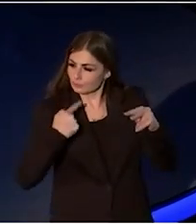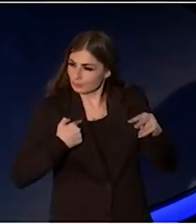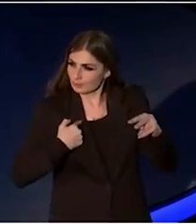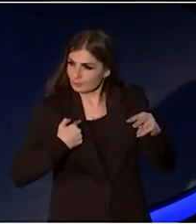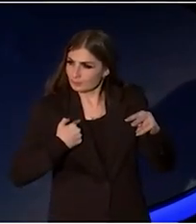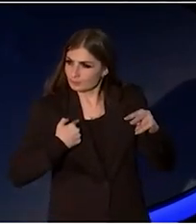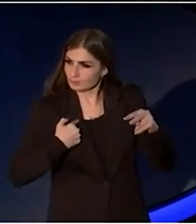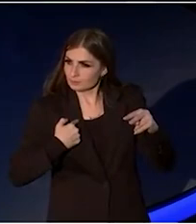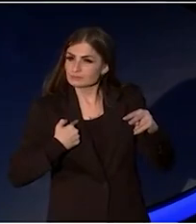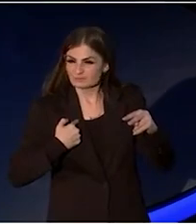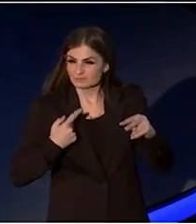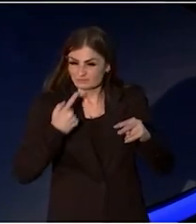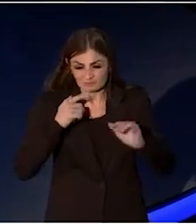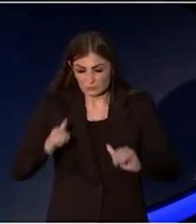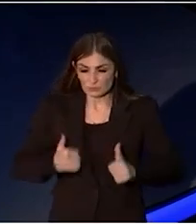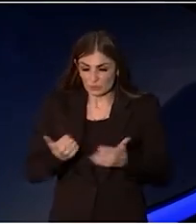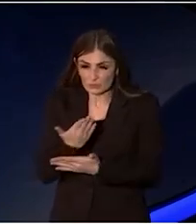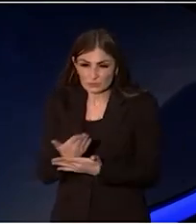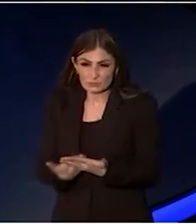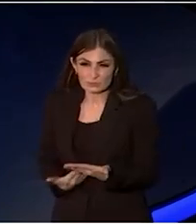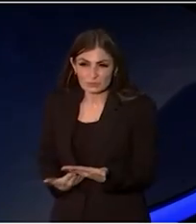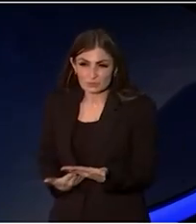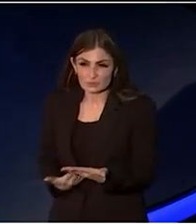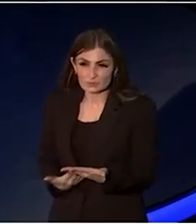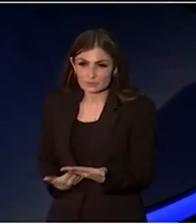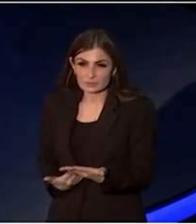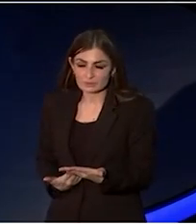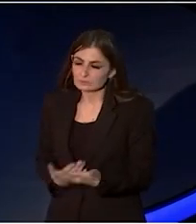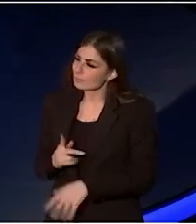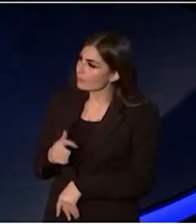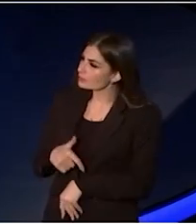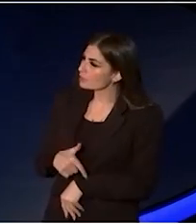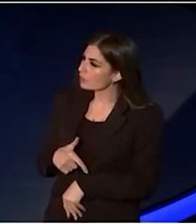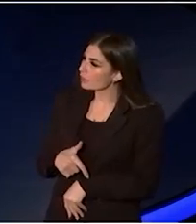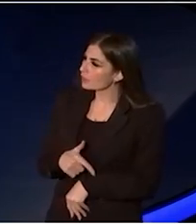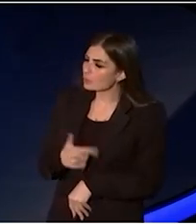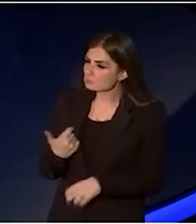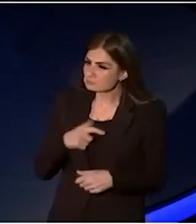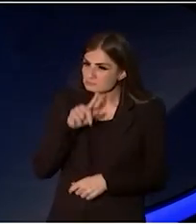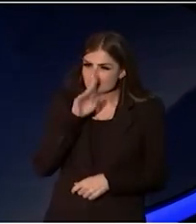tell your own story." At the time, I didn't get it.